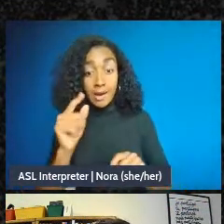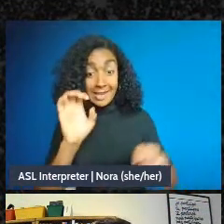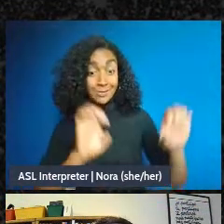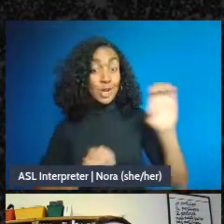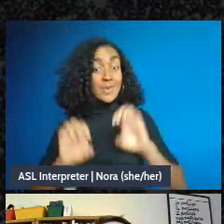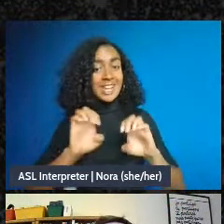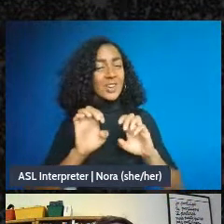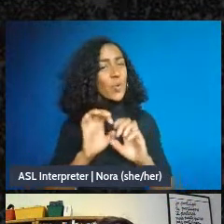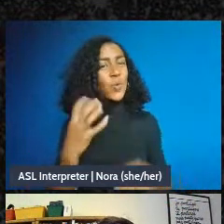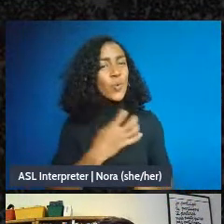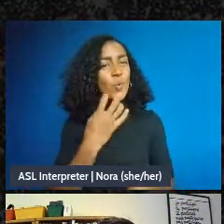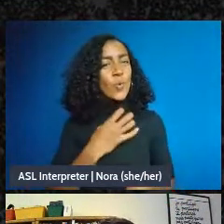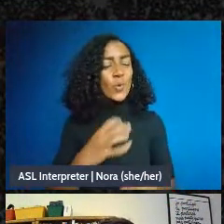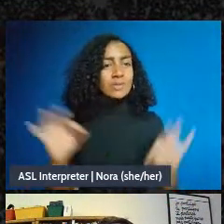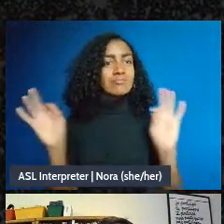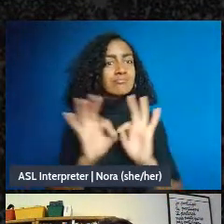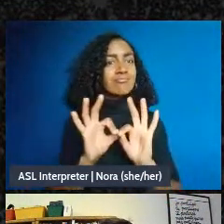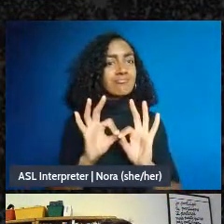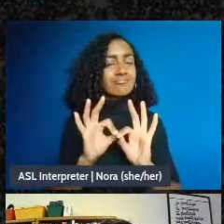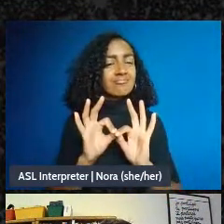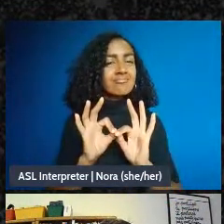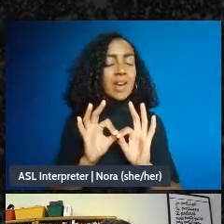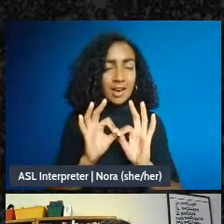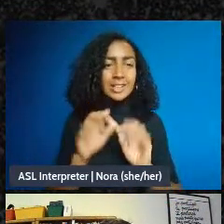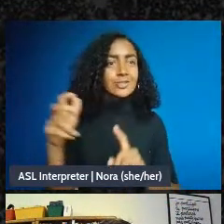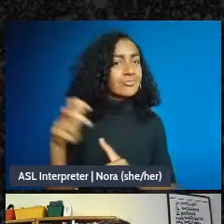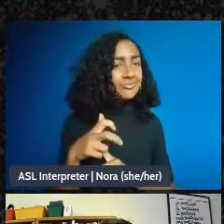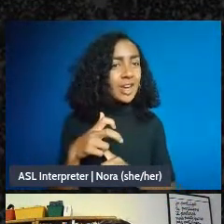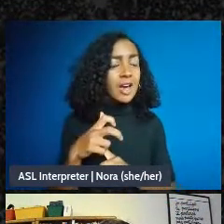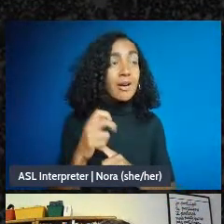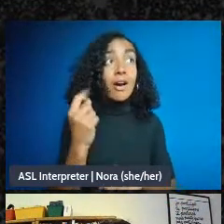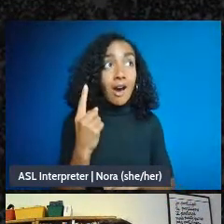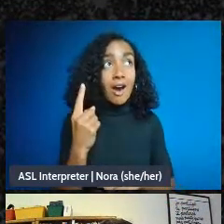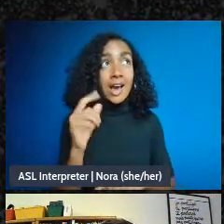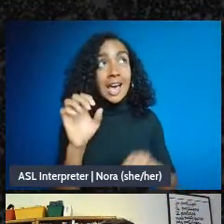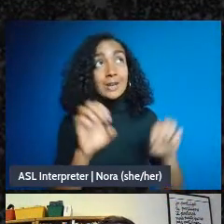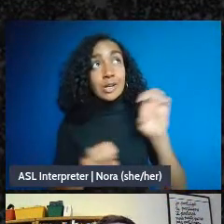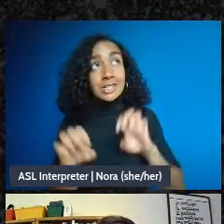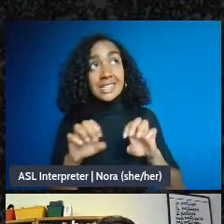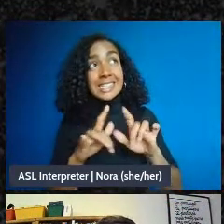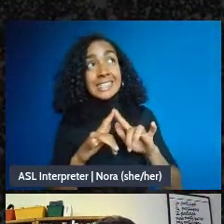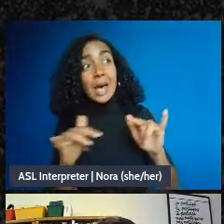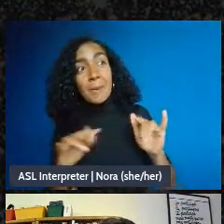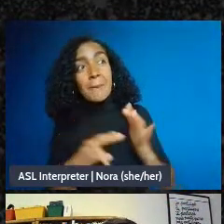about. At the same time, it makes having like a “here are the five answers you need to know,”